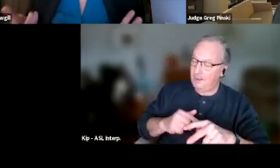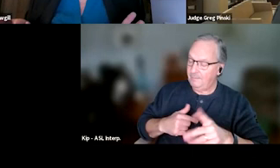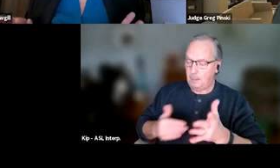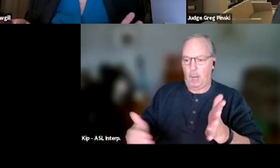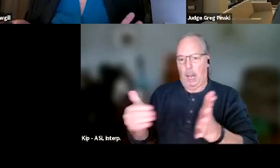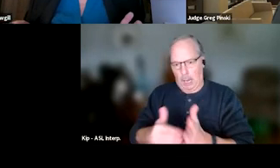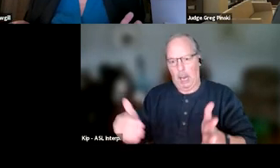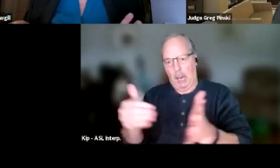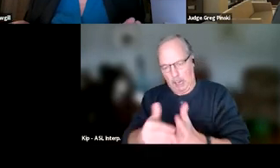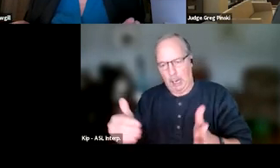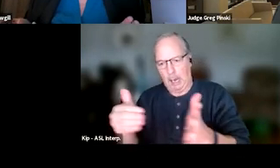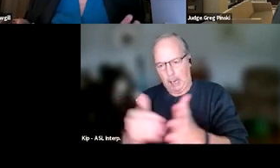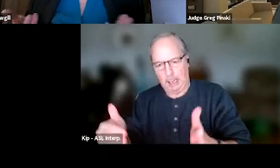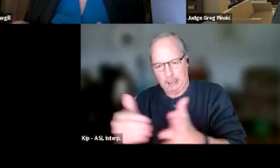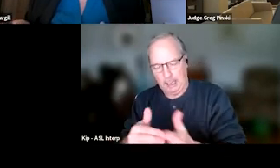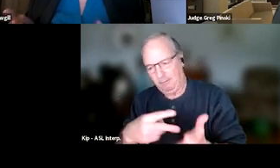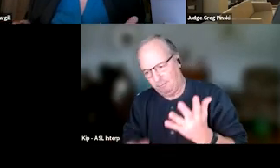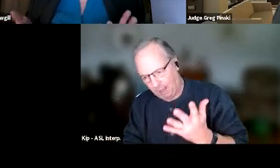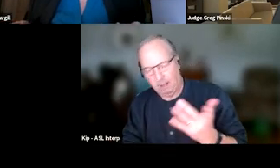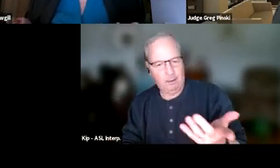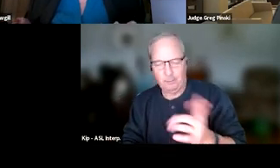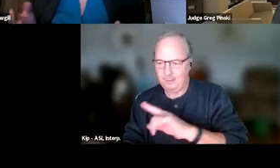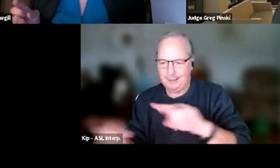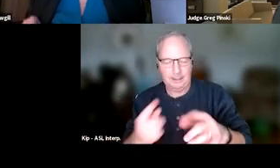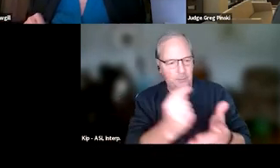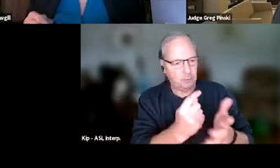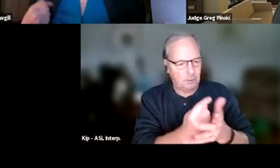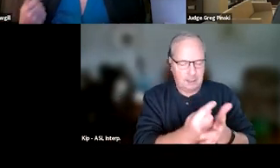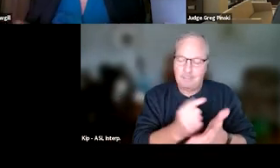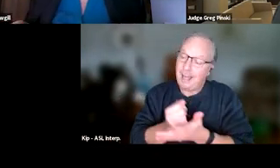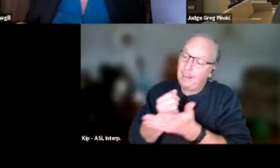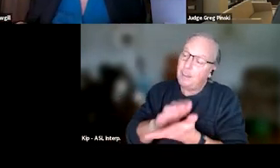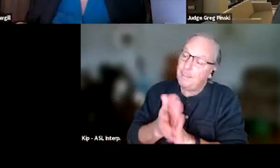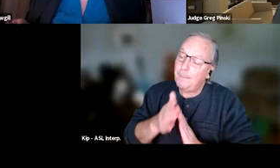then you're not gonna be able to get them to treatment and get them better. So if there's that repeatedly failing,